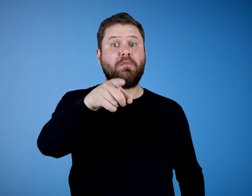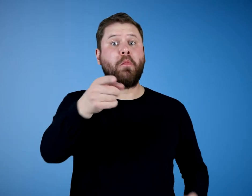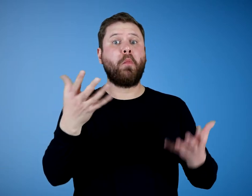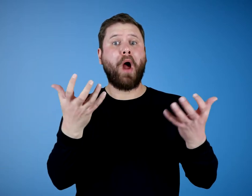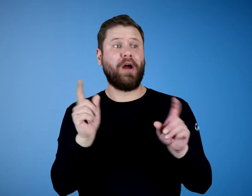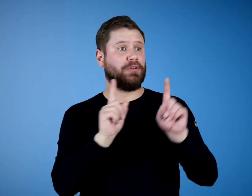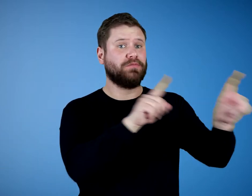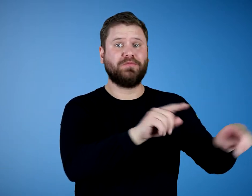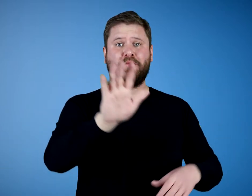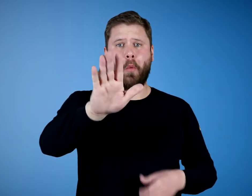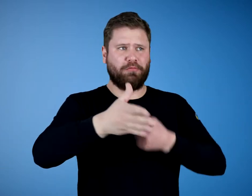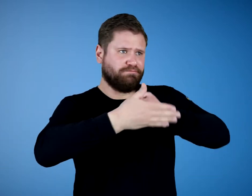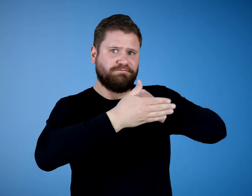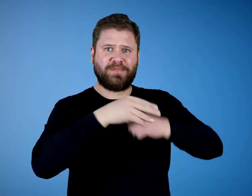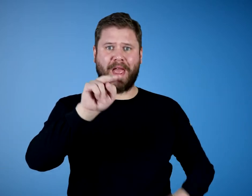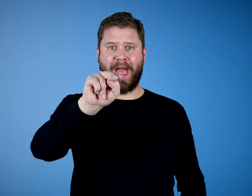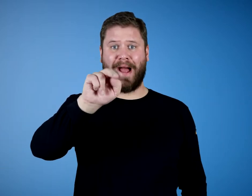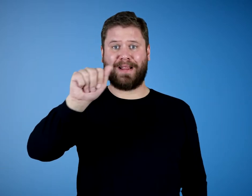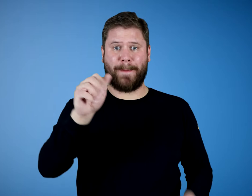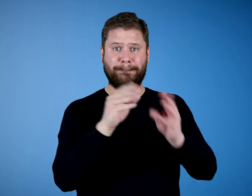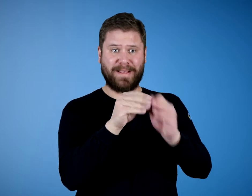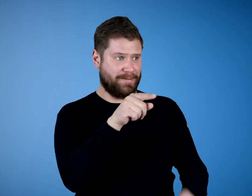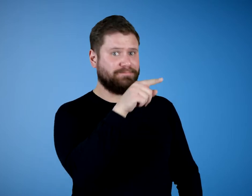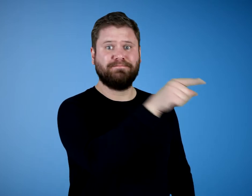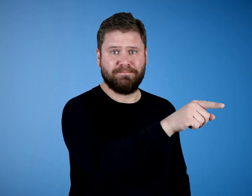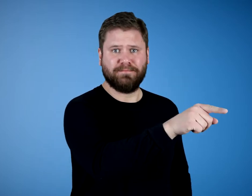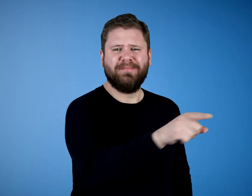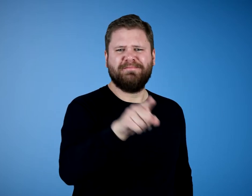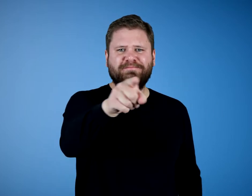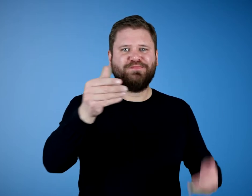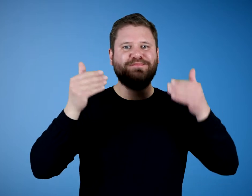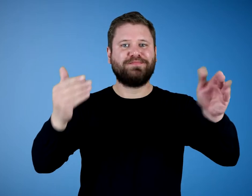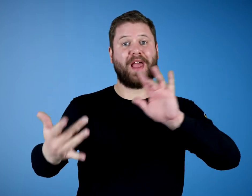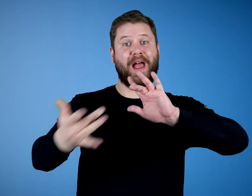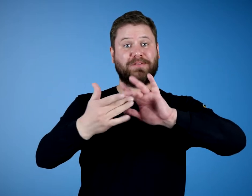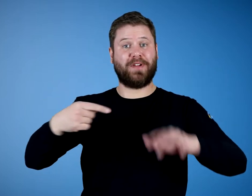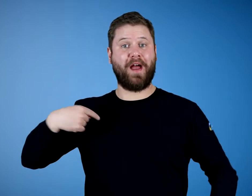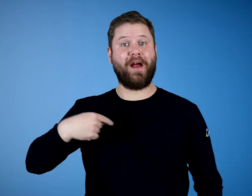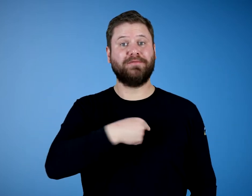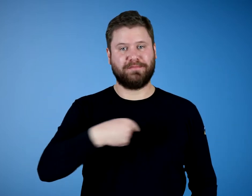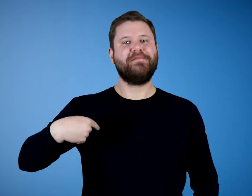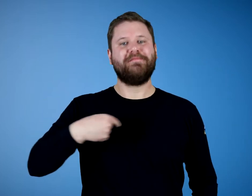Do you want to go to your local NA meeting? You can contact us,